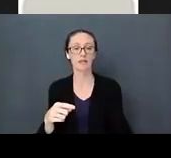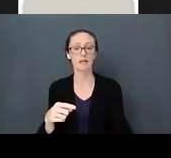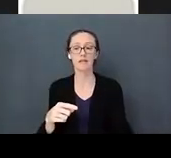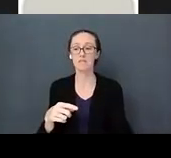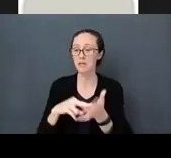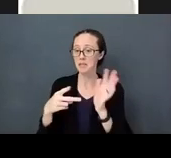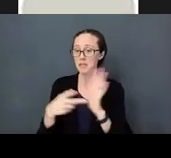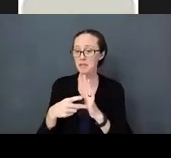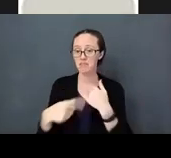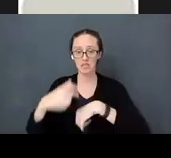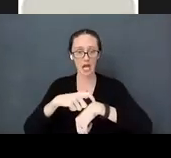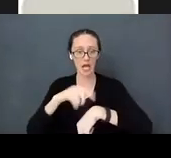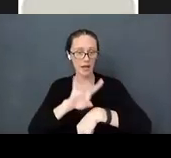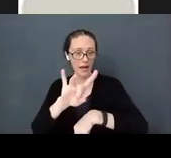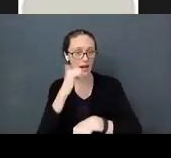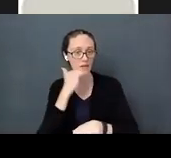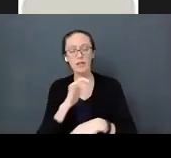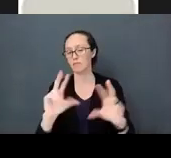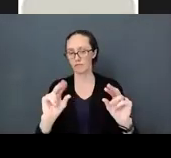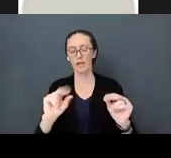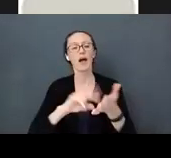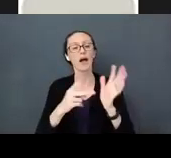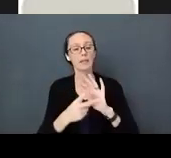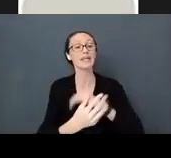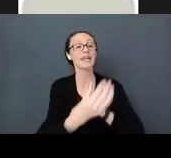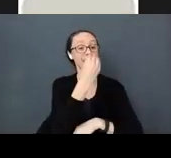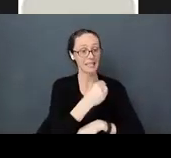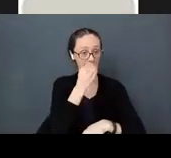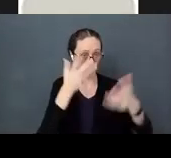I'm talking about "every day after we eat, we clean up the table. That is what we do."